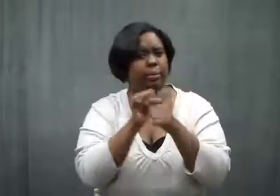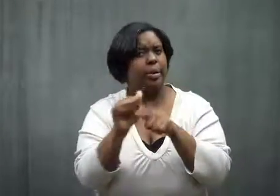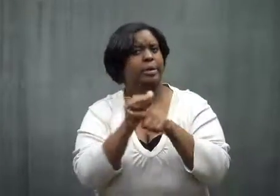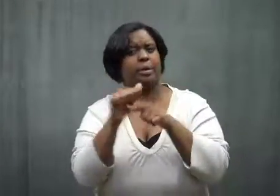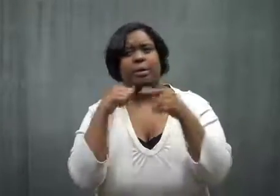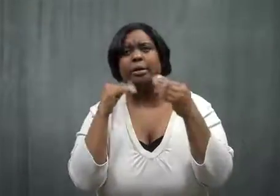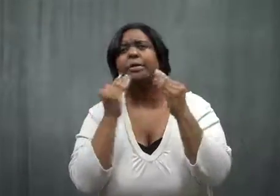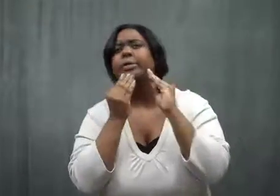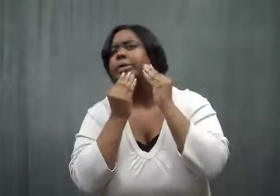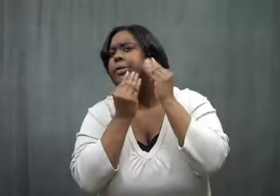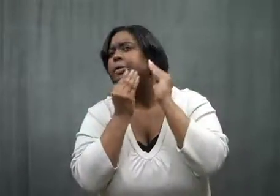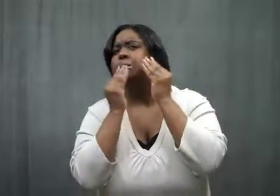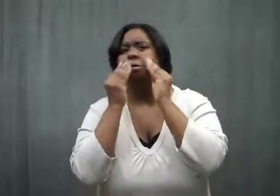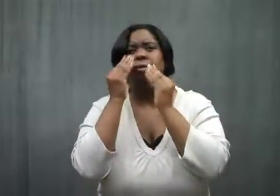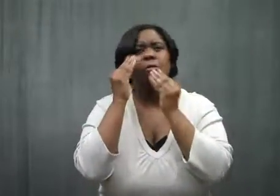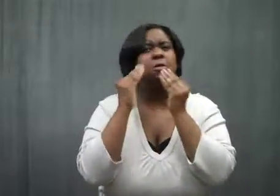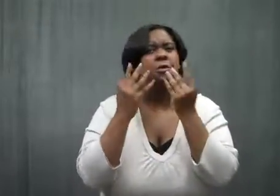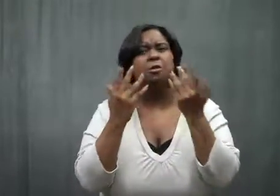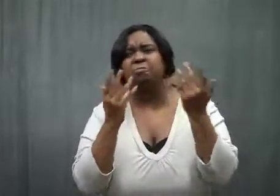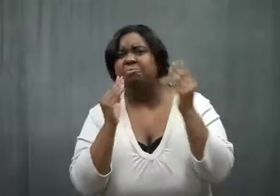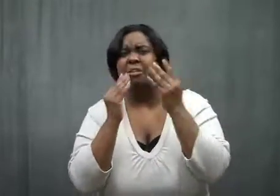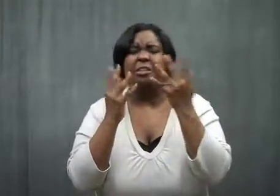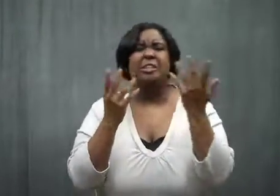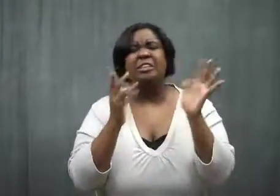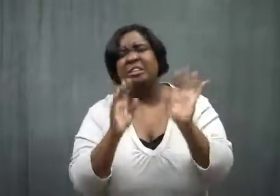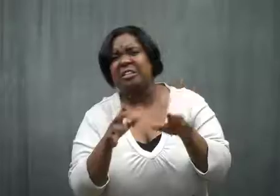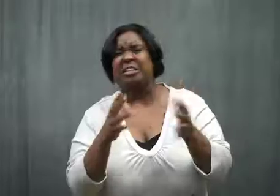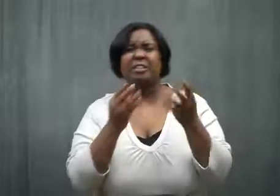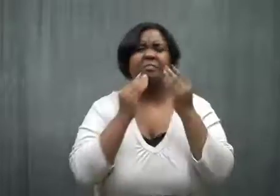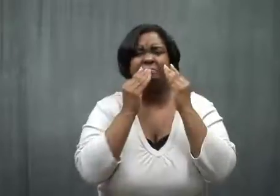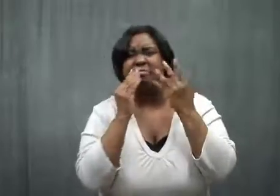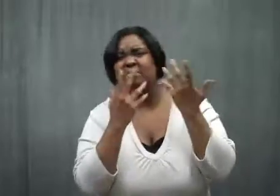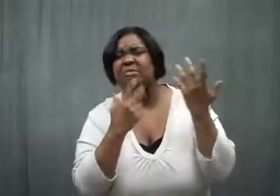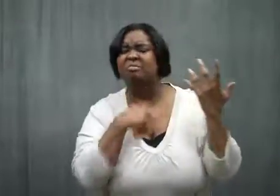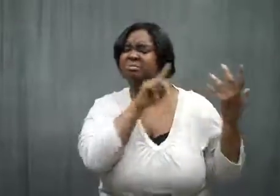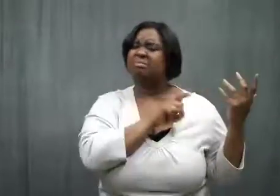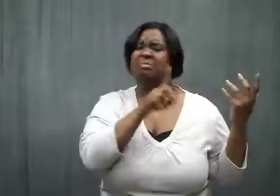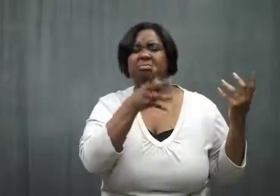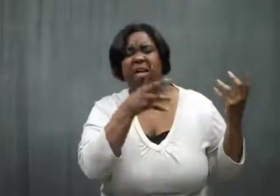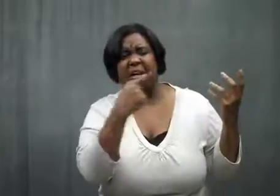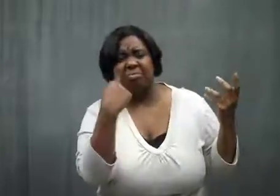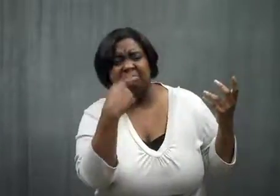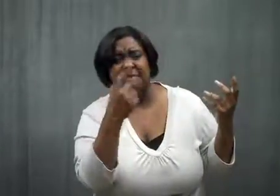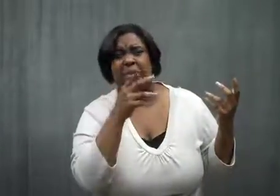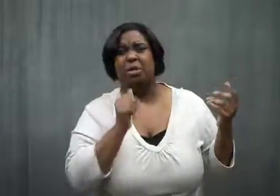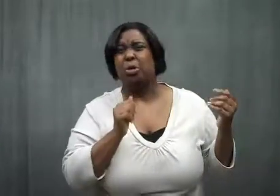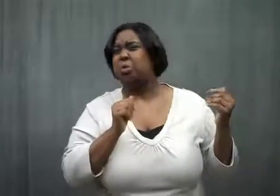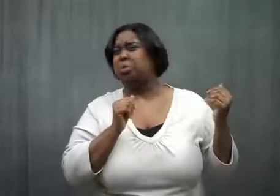I practiced putting it on. Then I went to mom and asked her opinion. She said, "Oh no, baby.